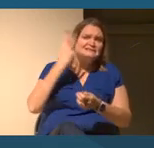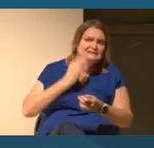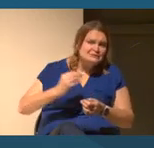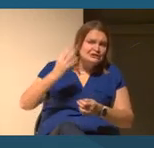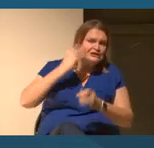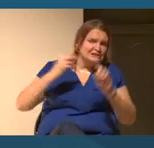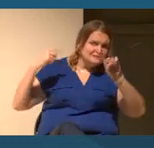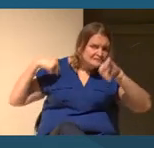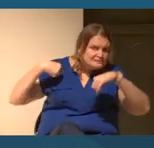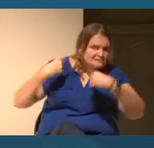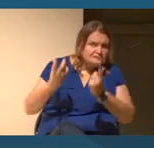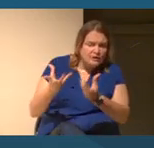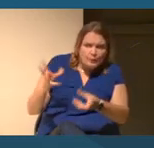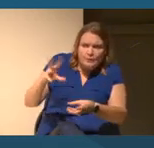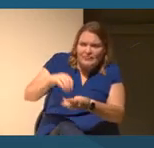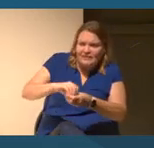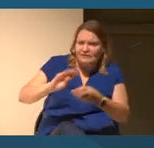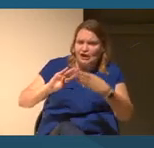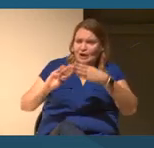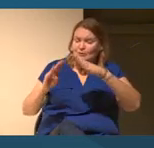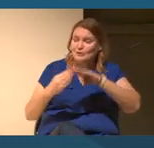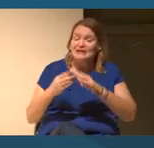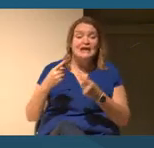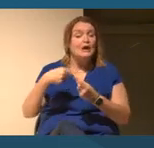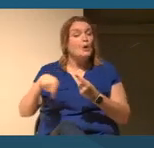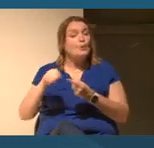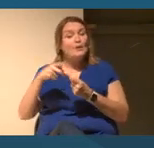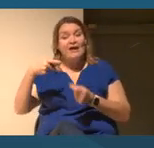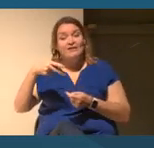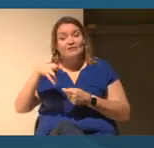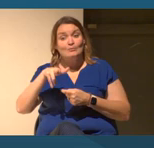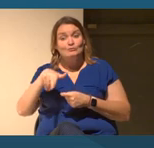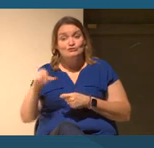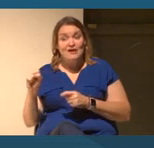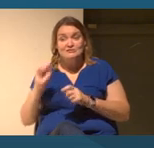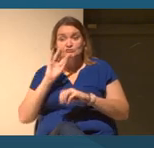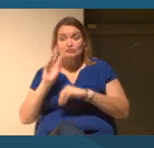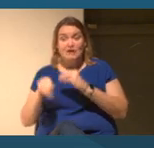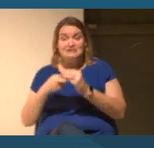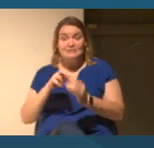There's when the press talks about race, it's not understood there's the same thing everywhere.